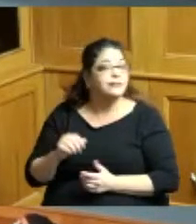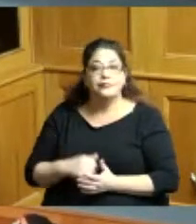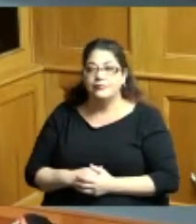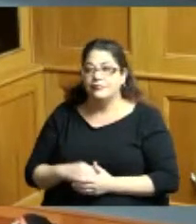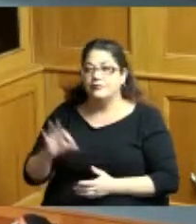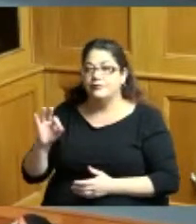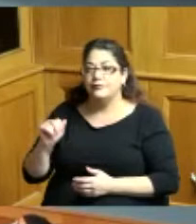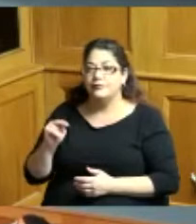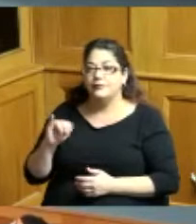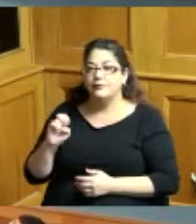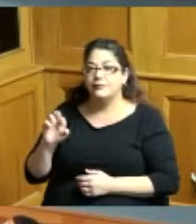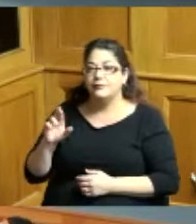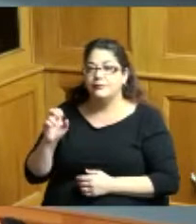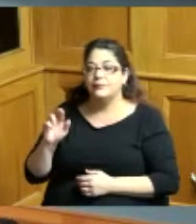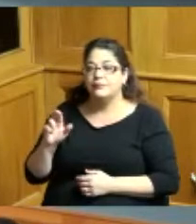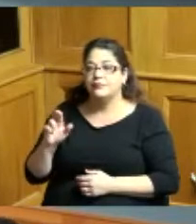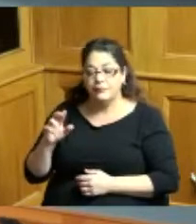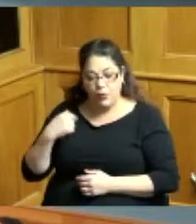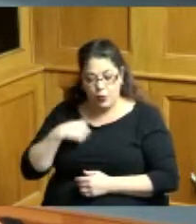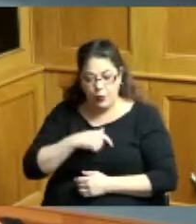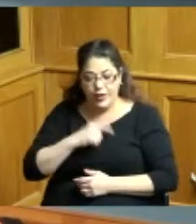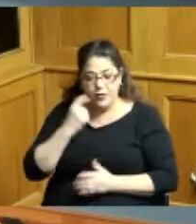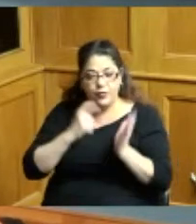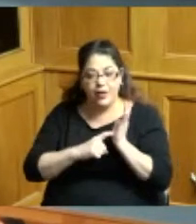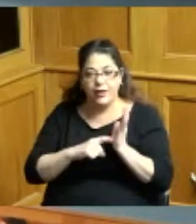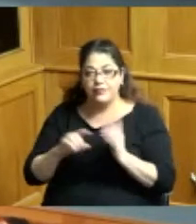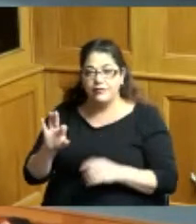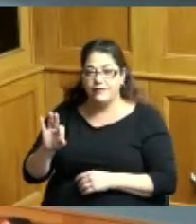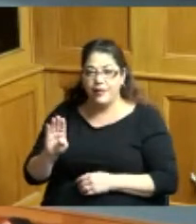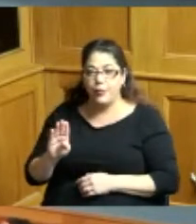the Hamilton County Commissioners recognized February's Black History Month